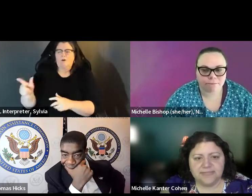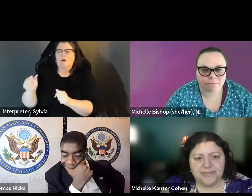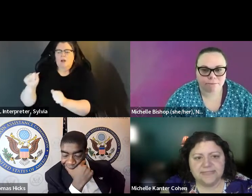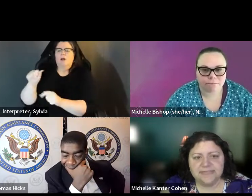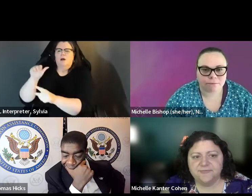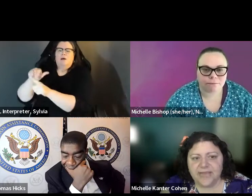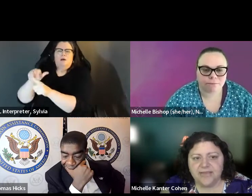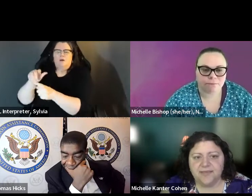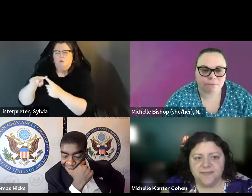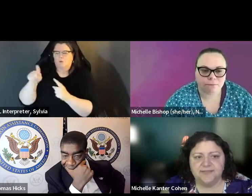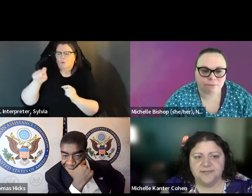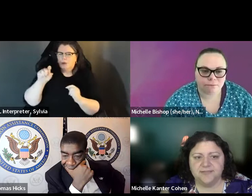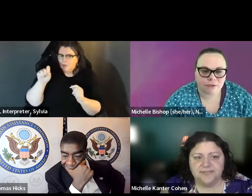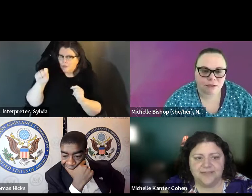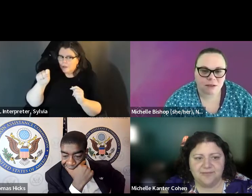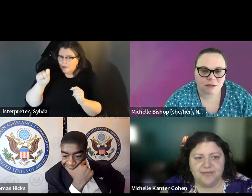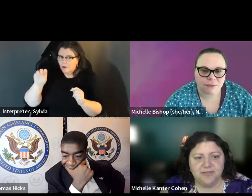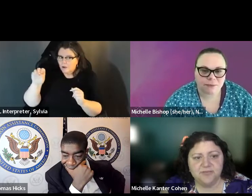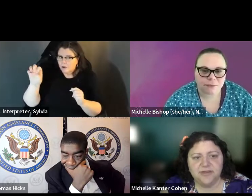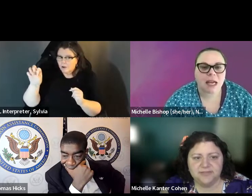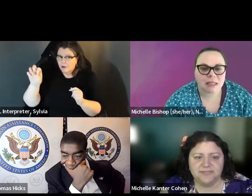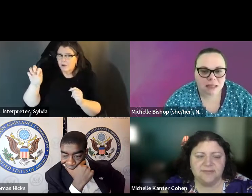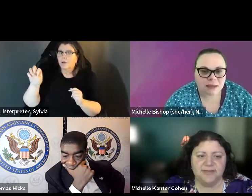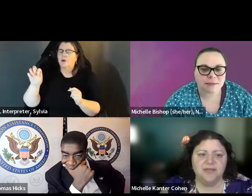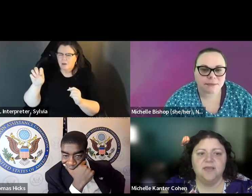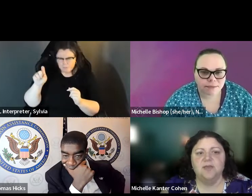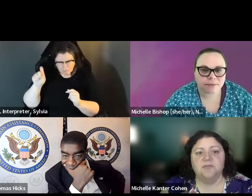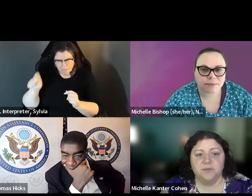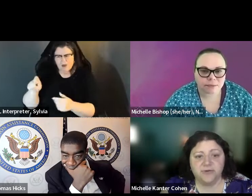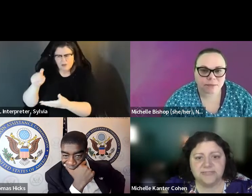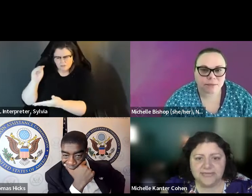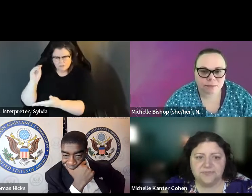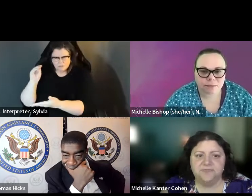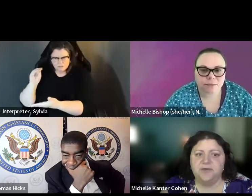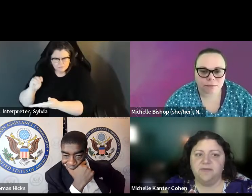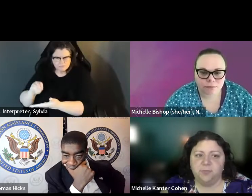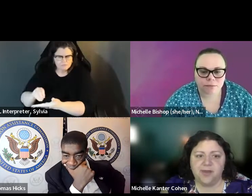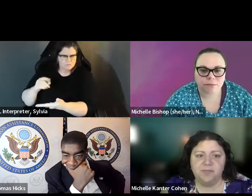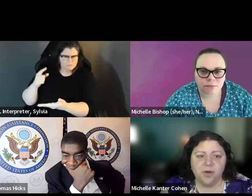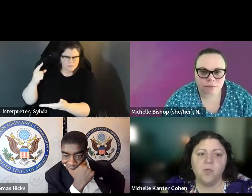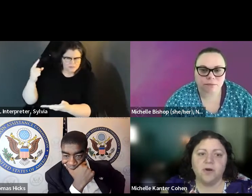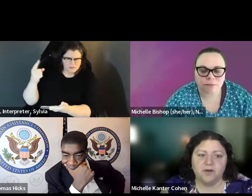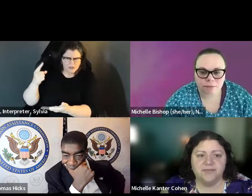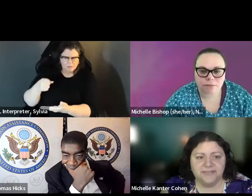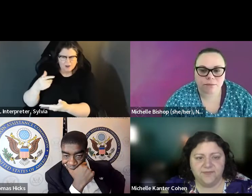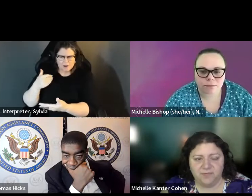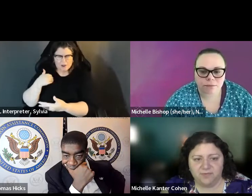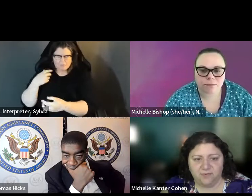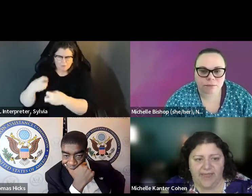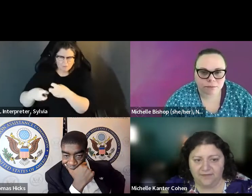through election protection and 866 vote. Because one -- you know, one thing that's part of the election protection process is flagging thing that are Our vote, because one. You know one thing, that's party election protection process is flagging, things that are systemic, including systemic within a precinct.